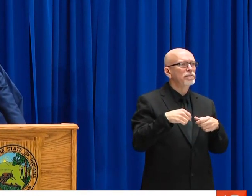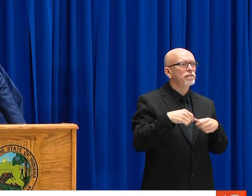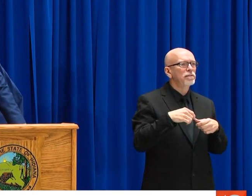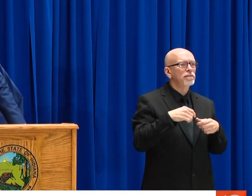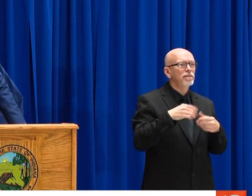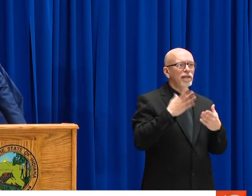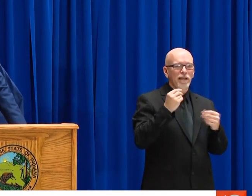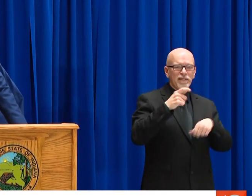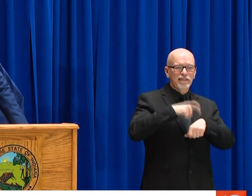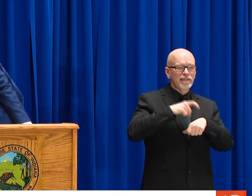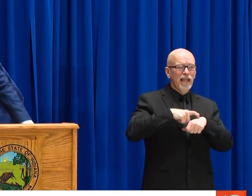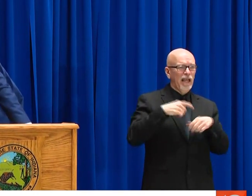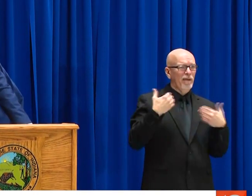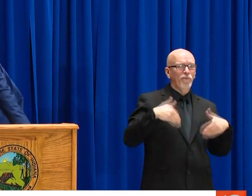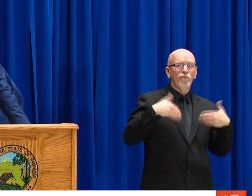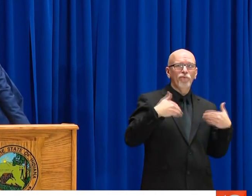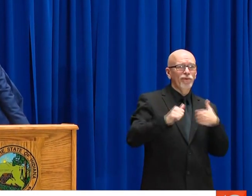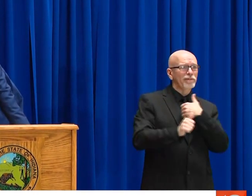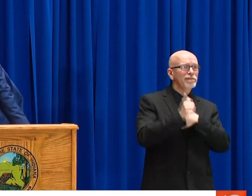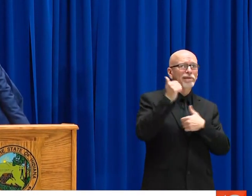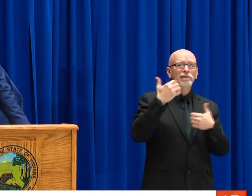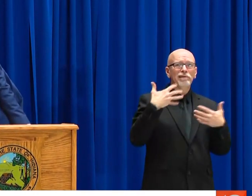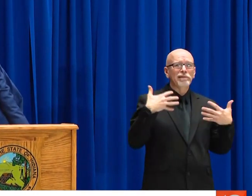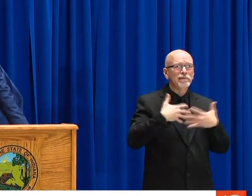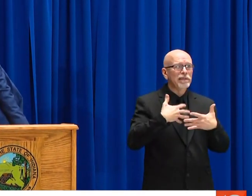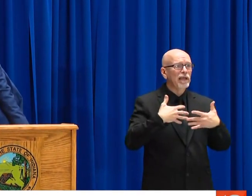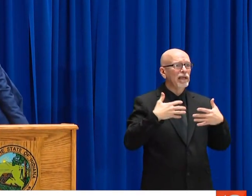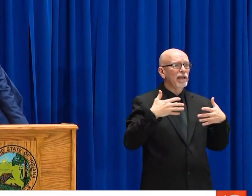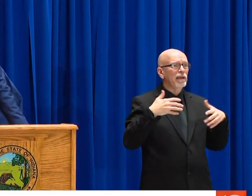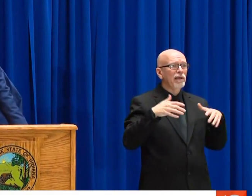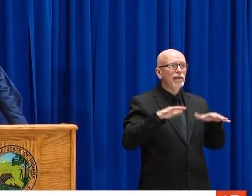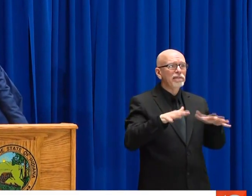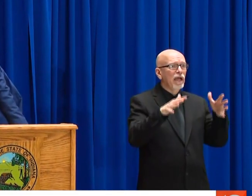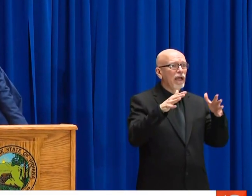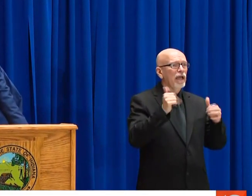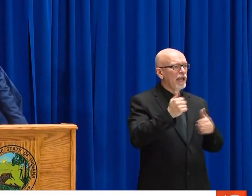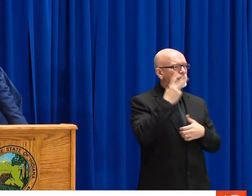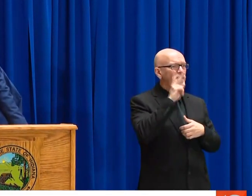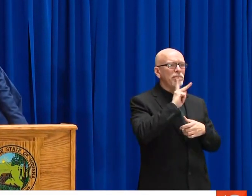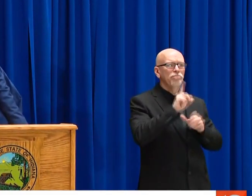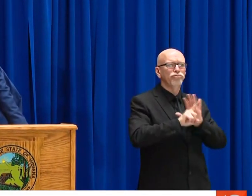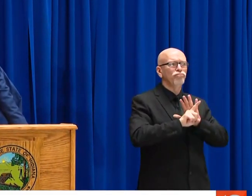FORWARD IN NUMEROUS AND VARIOUS